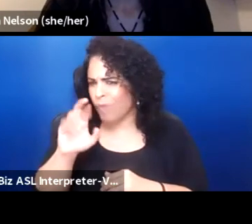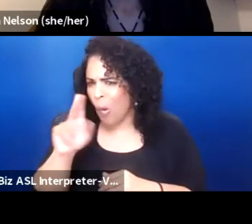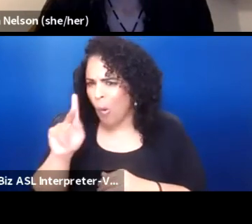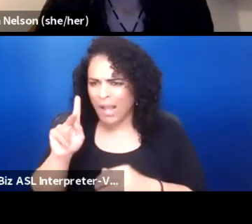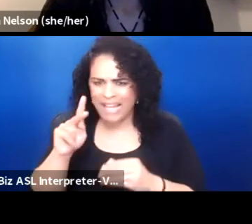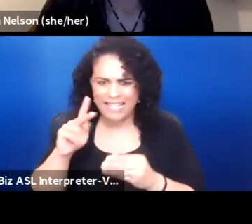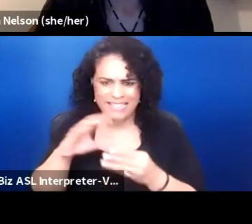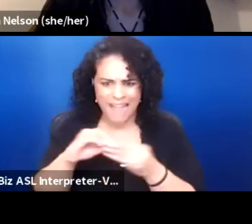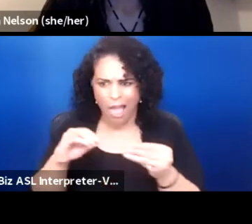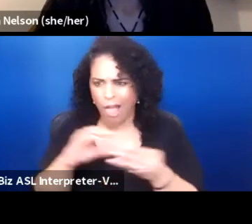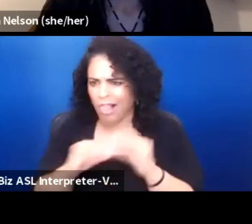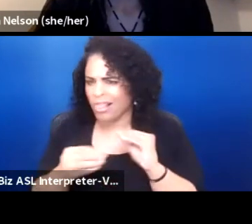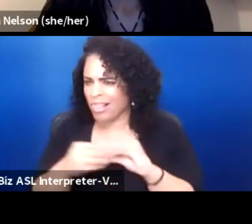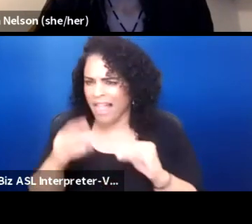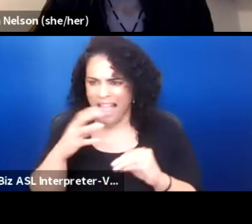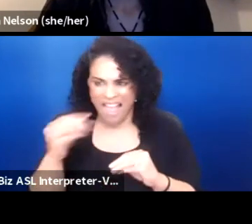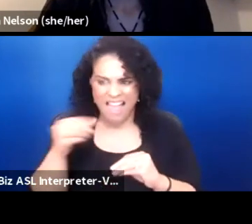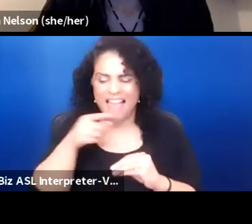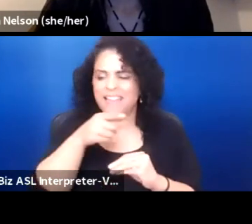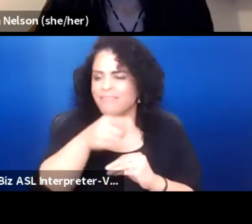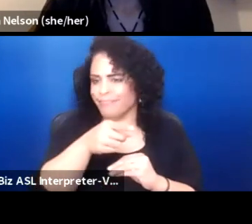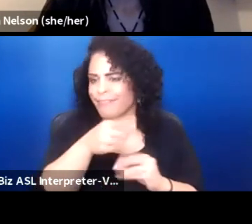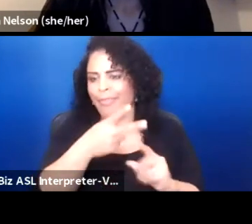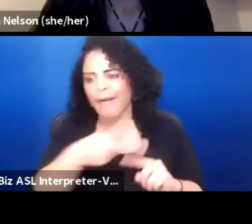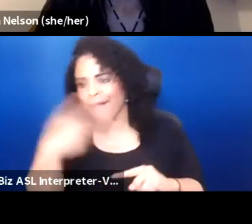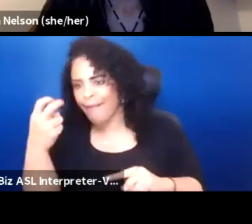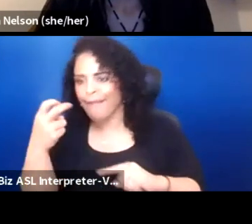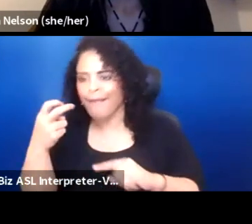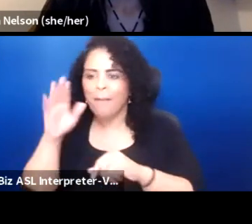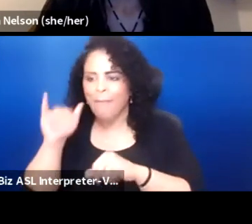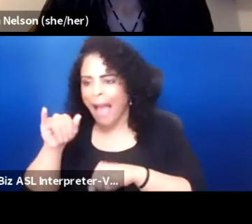and repackaged by, you know, European consumers.